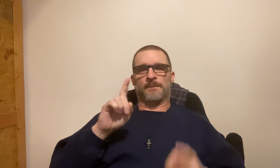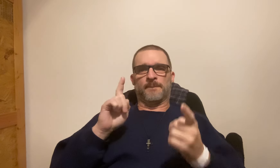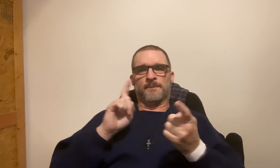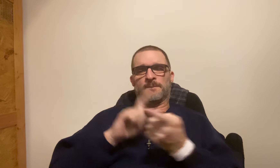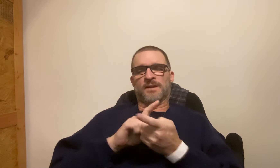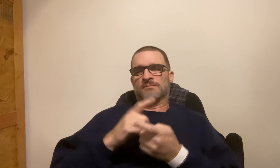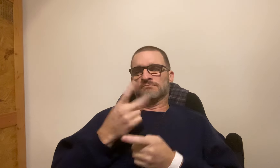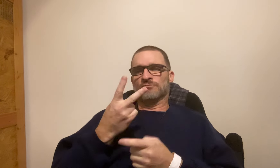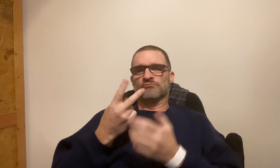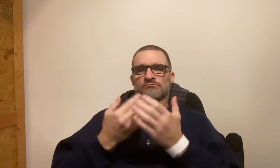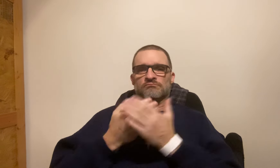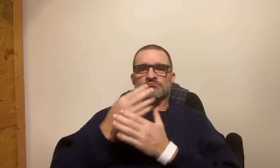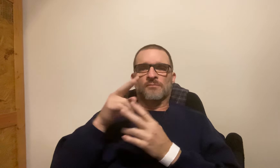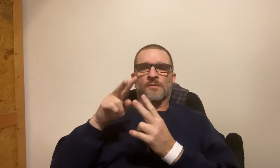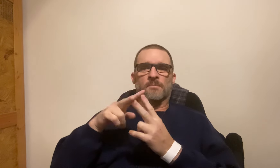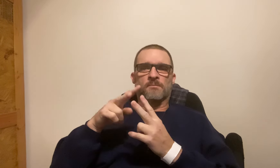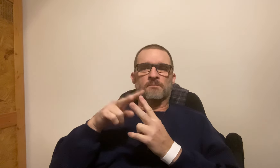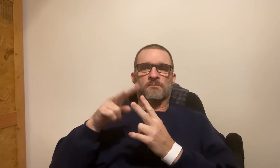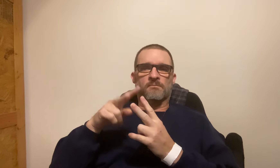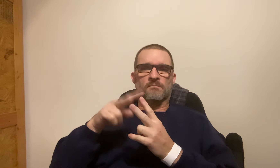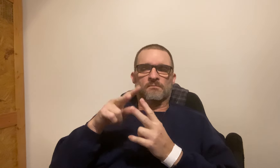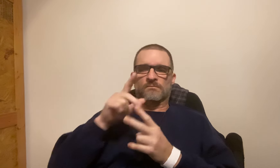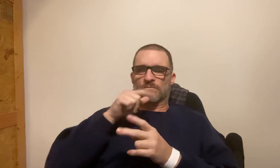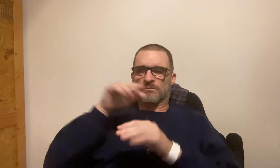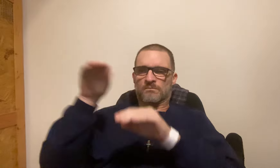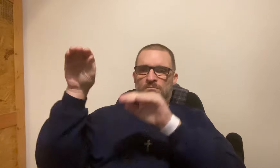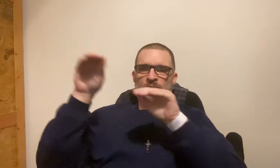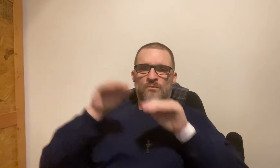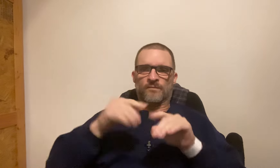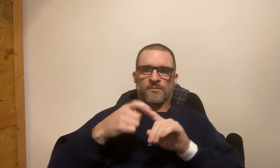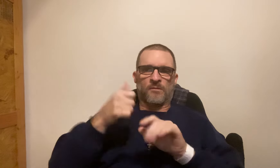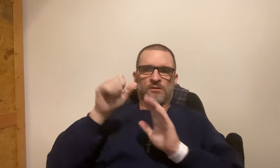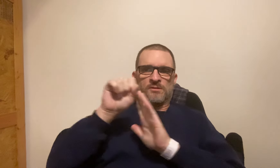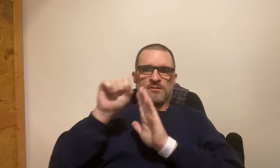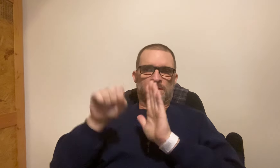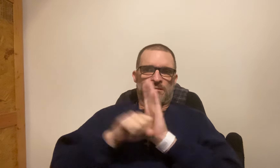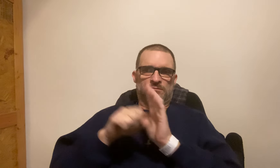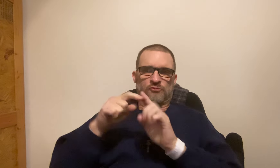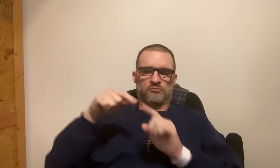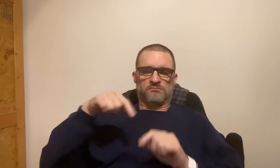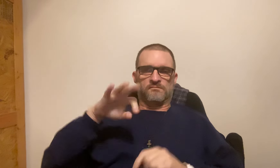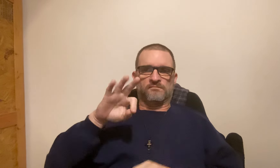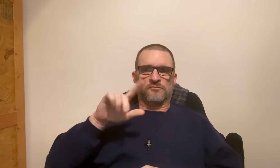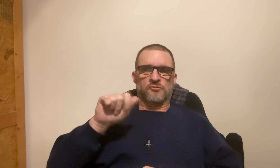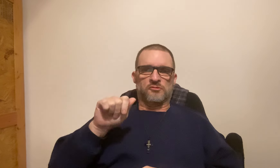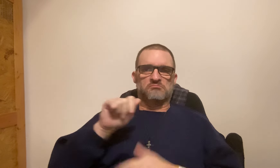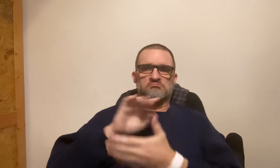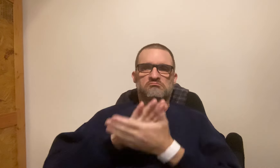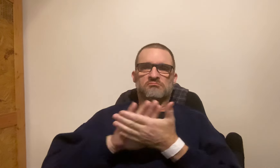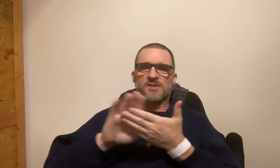I did meet 2 new couple who moved from another state to Florida.